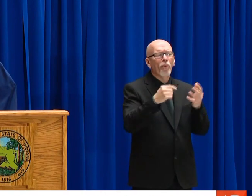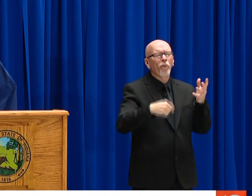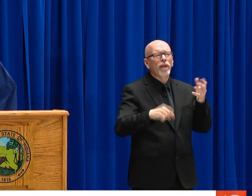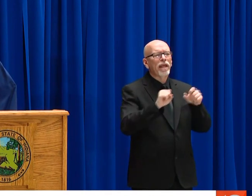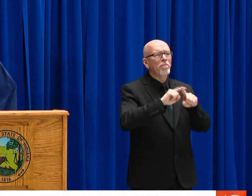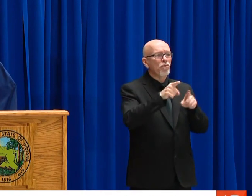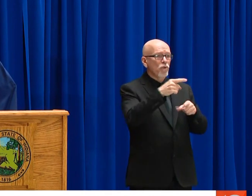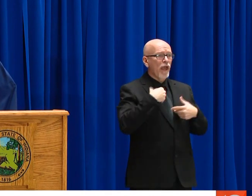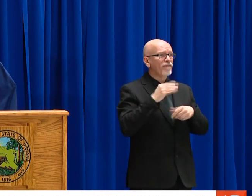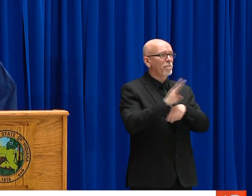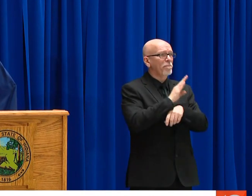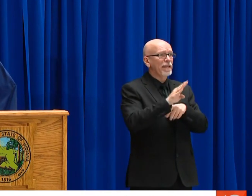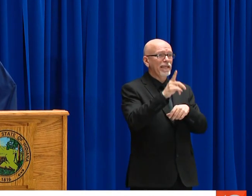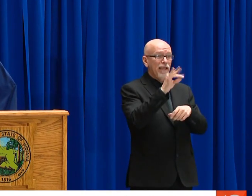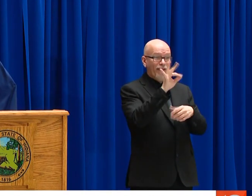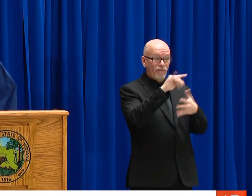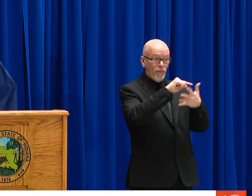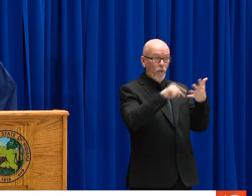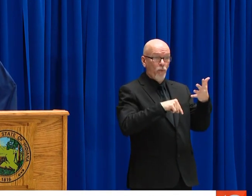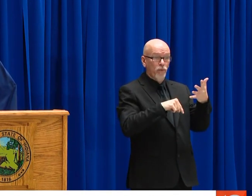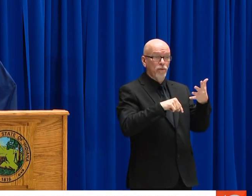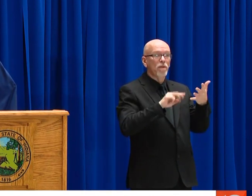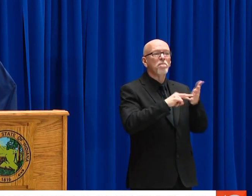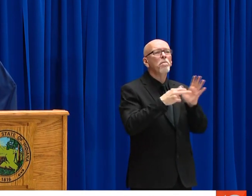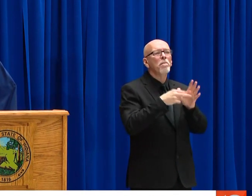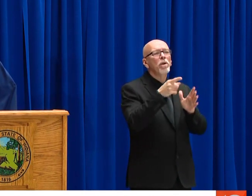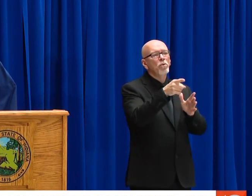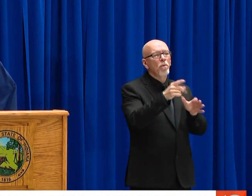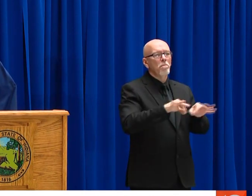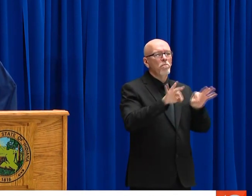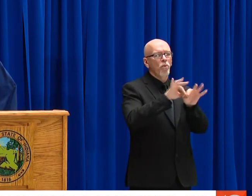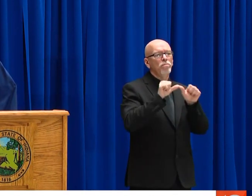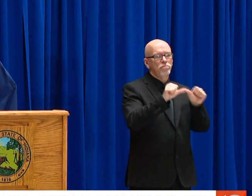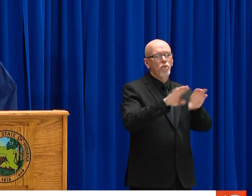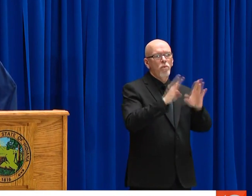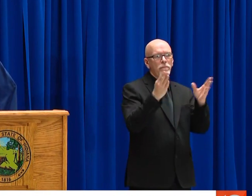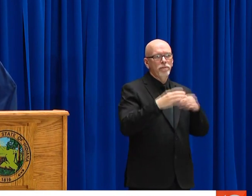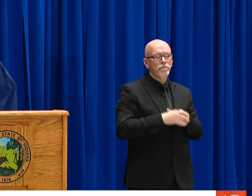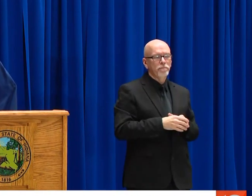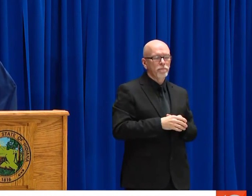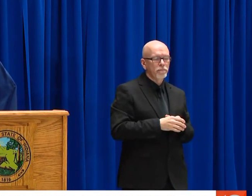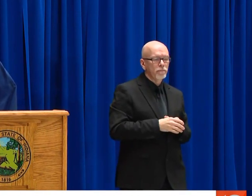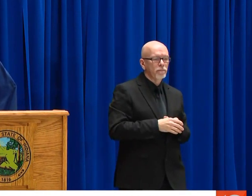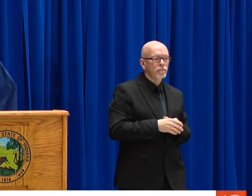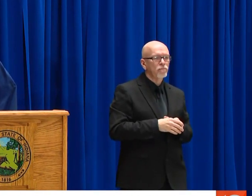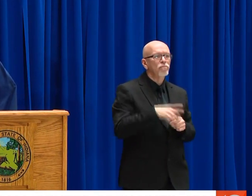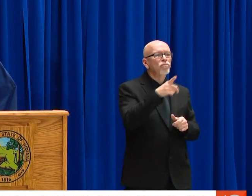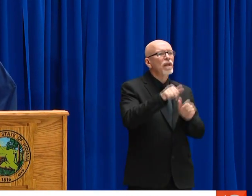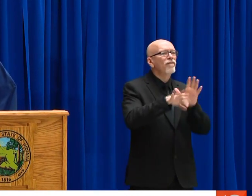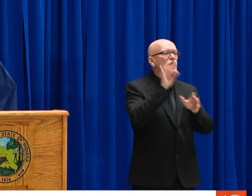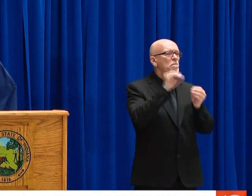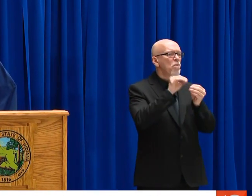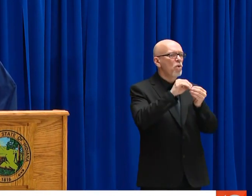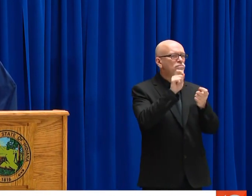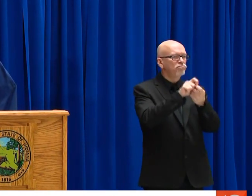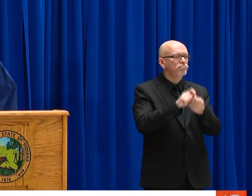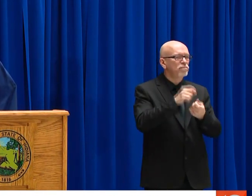ANY HEALTHCARE FACILITY. THIS IS NOT A COMPREHENSIVE LIST, BUT PLEASE BE ASSURED THAT IF YOU HAVE A BUSINESS IN THESE